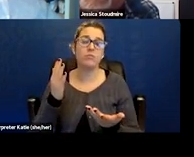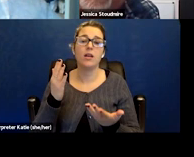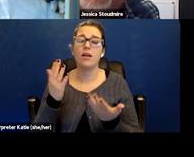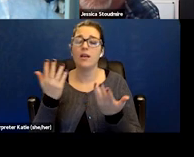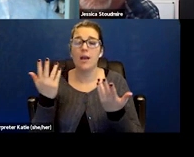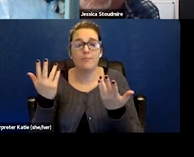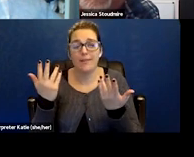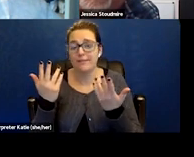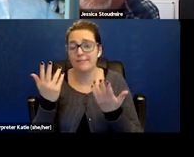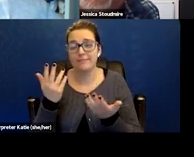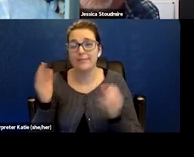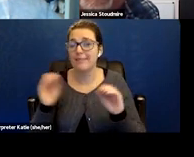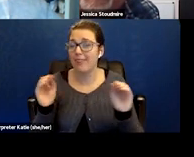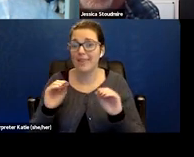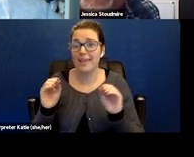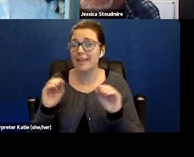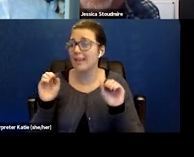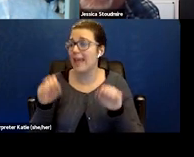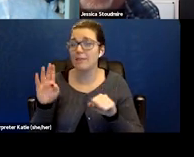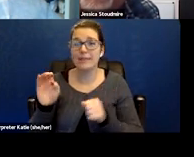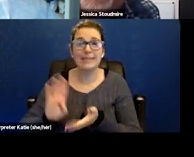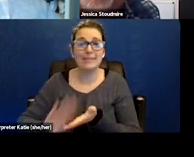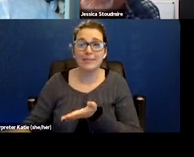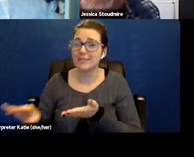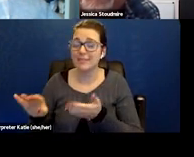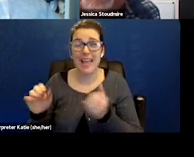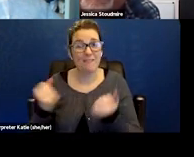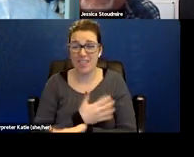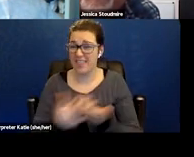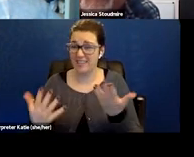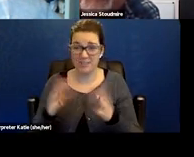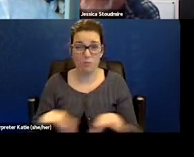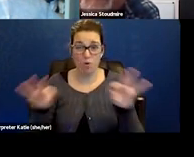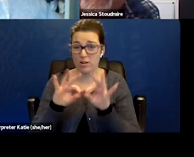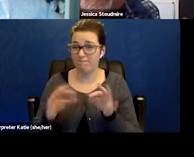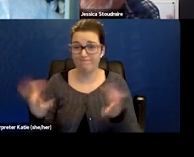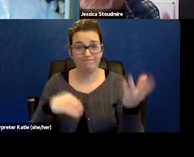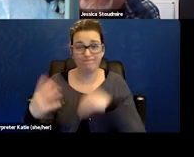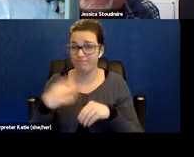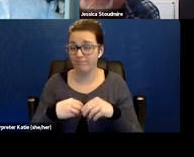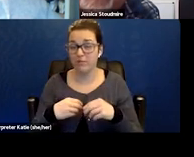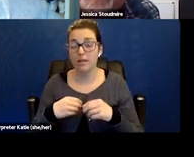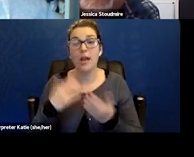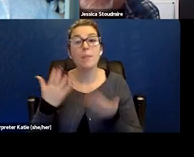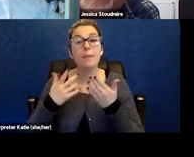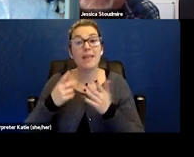I mean everything. And sometimes, visually there might not be much,